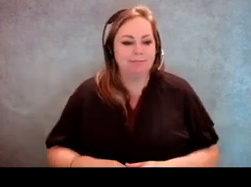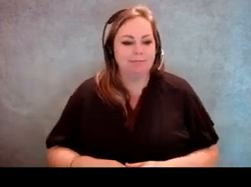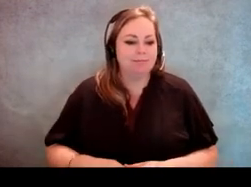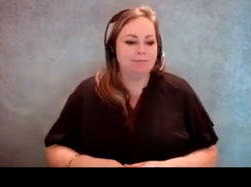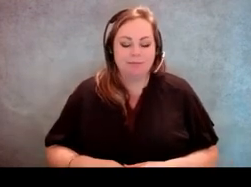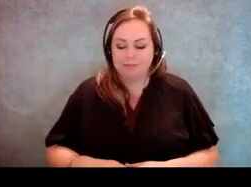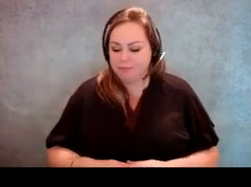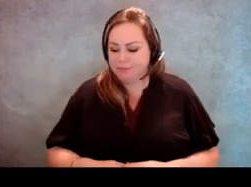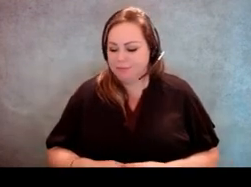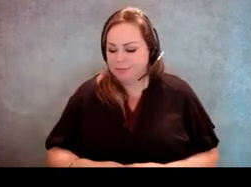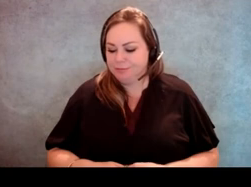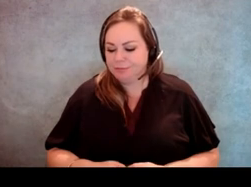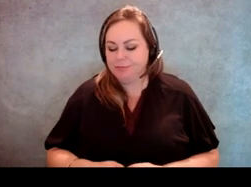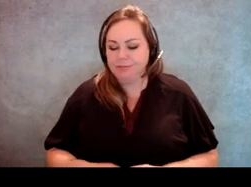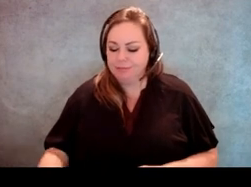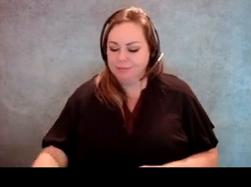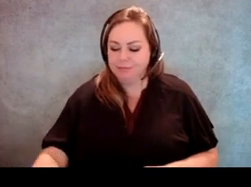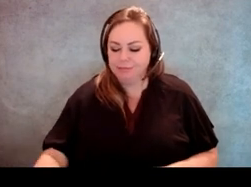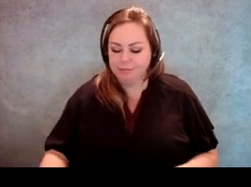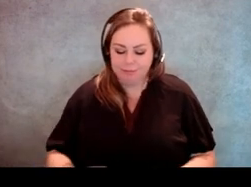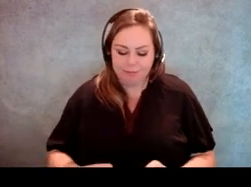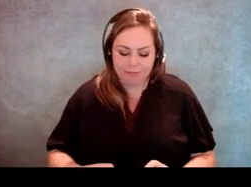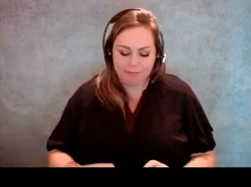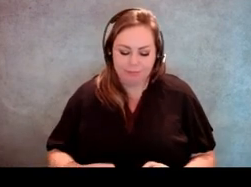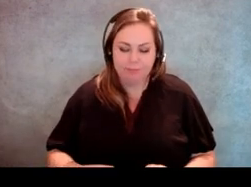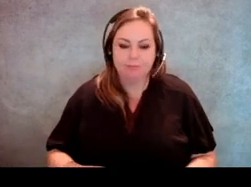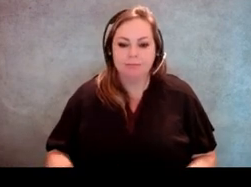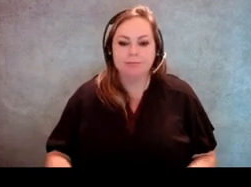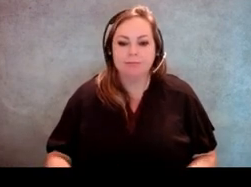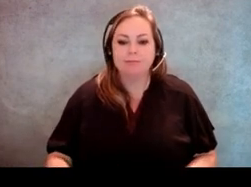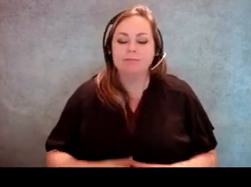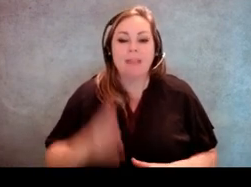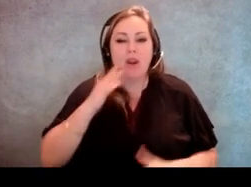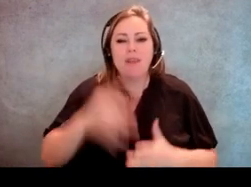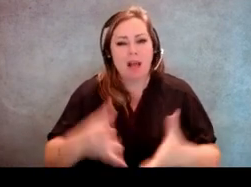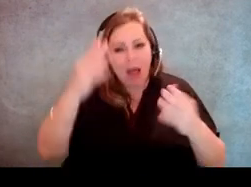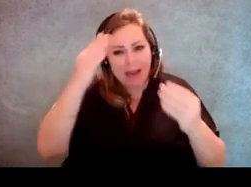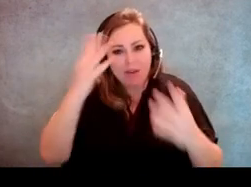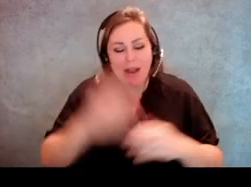[Molly Broadway] We have a lot of information probably to share but I know there's also a lot of questions.